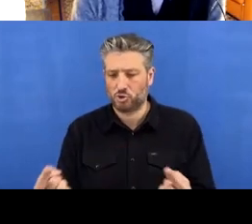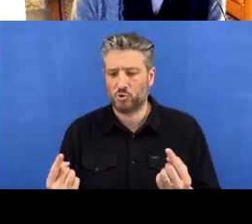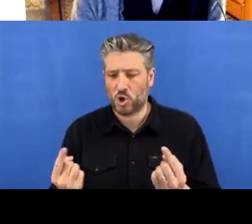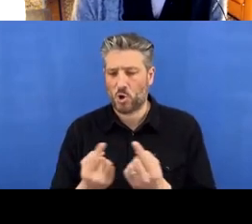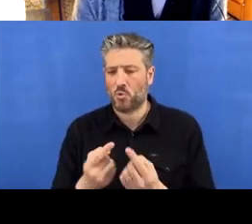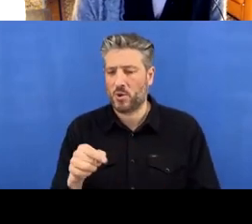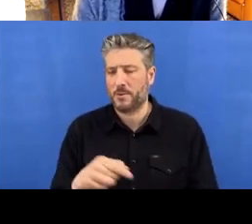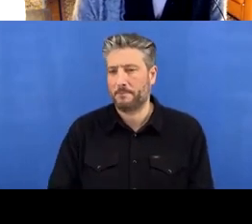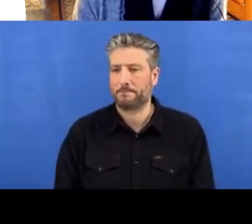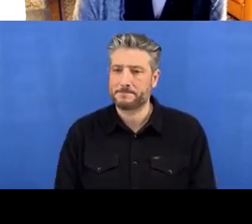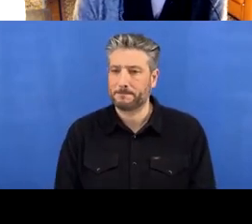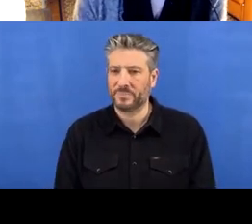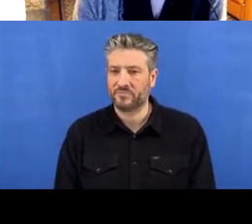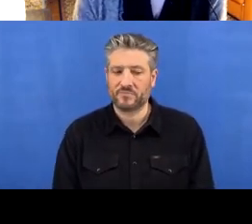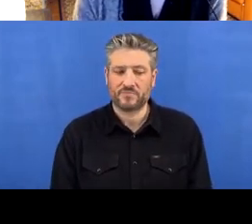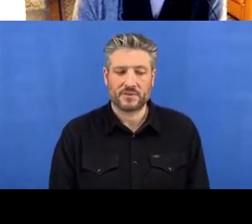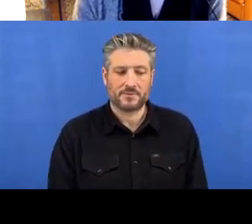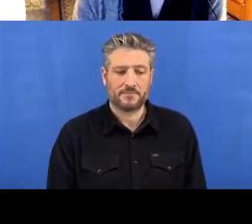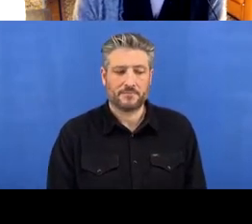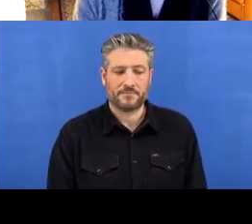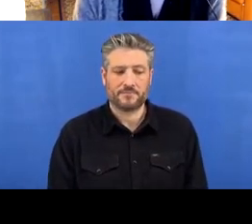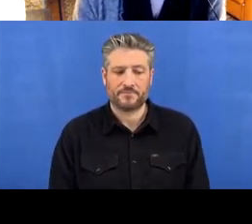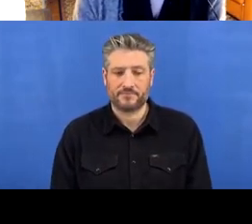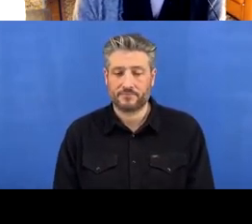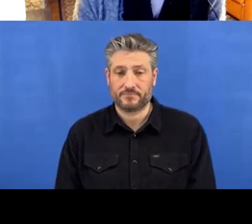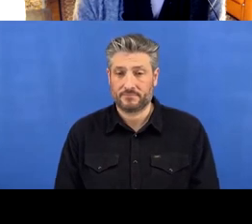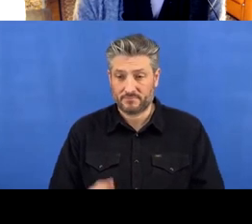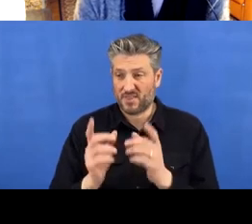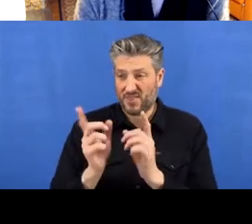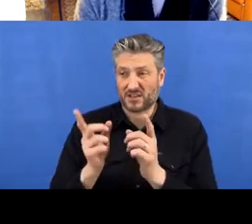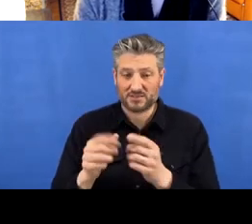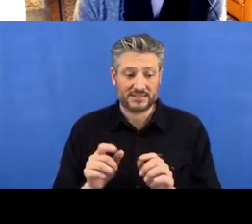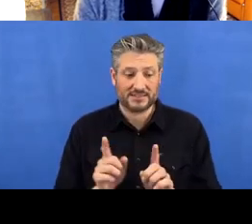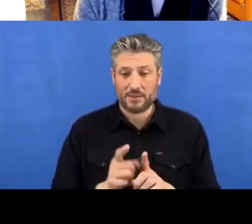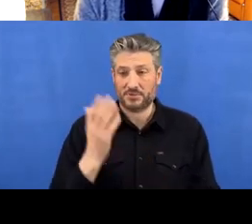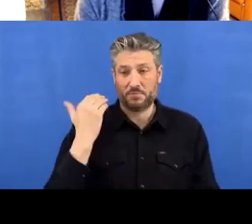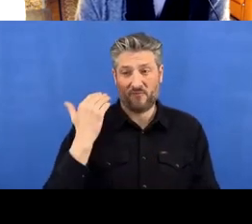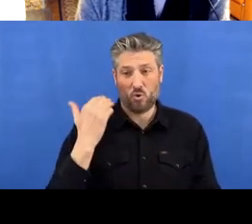And then it should be pretty much the same as before, so make something in R